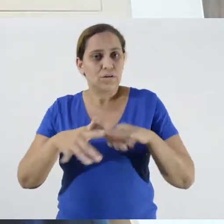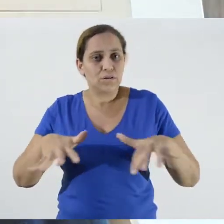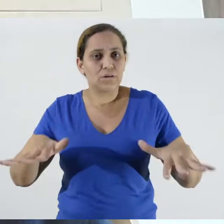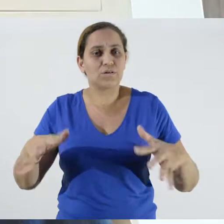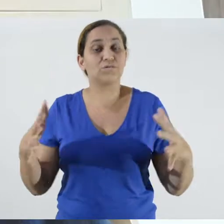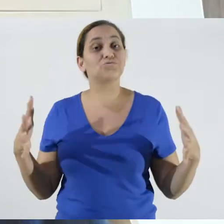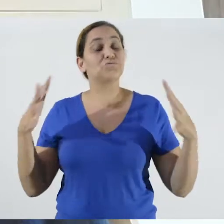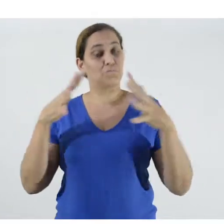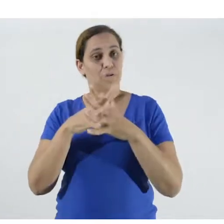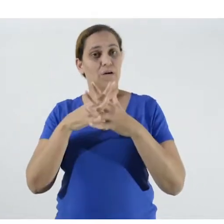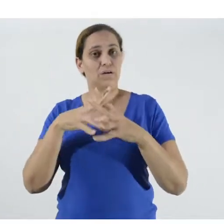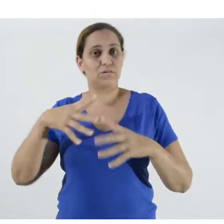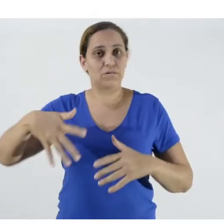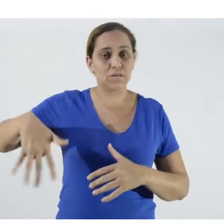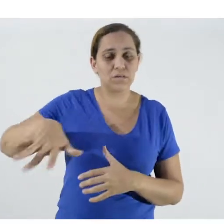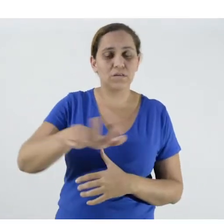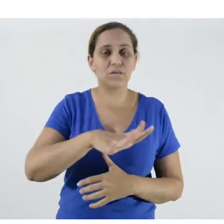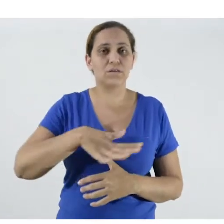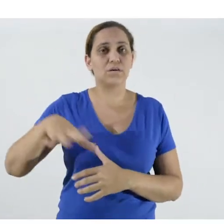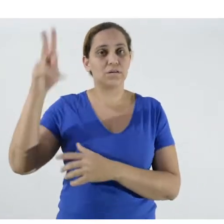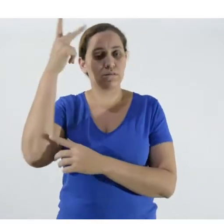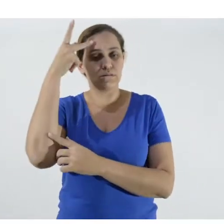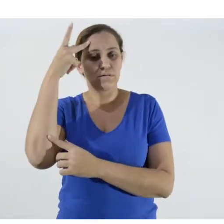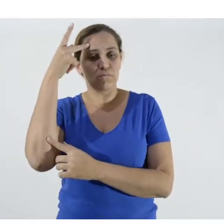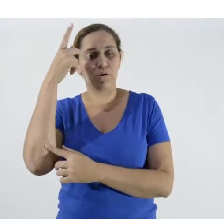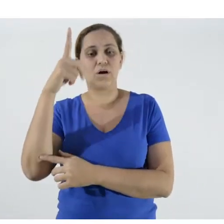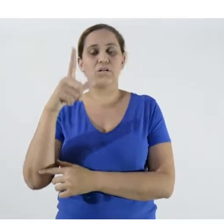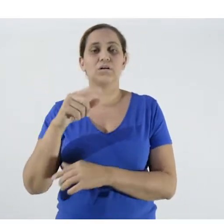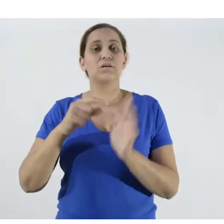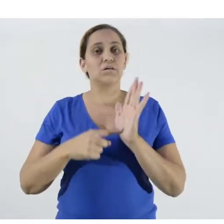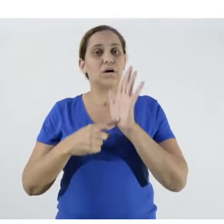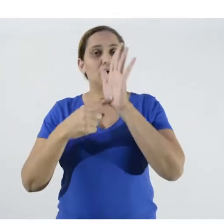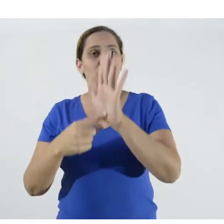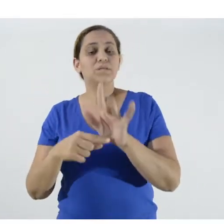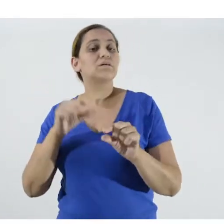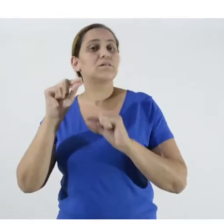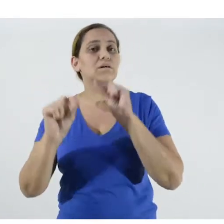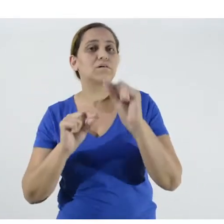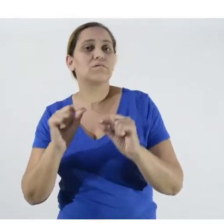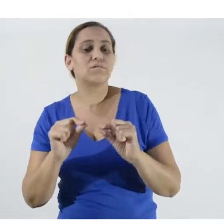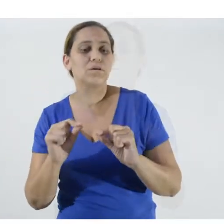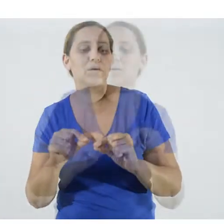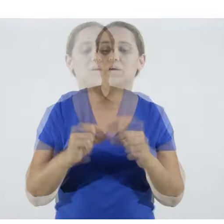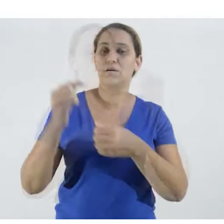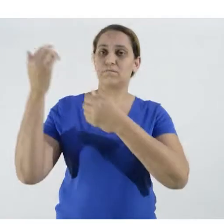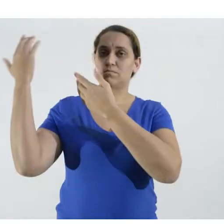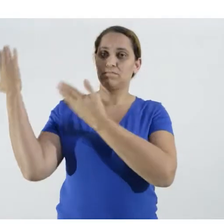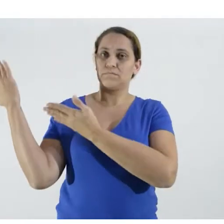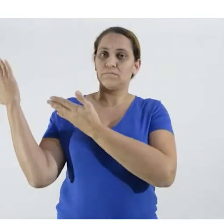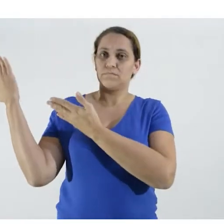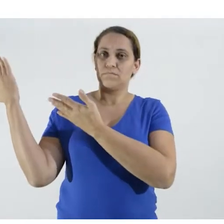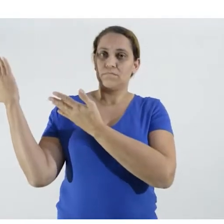in São Paulo, 72% of the interviewees have